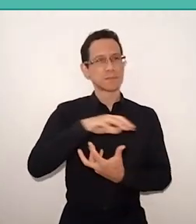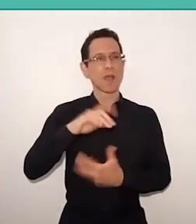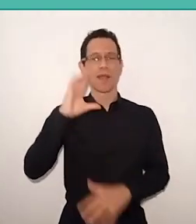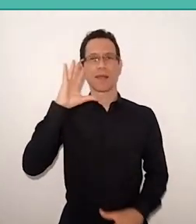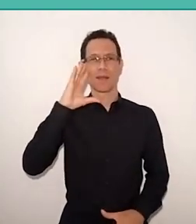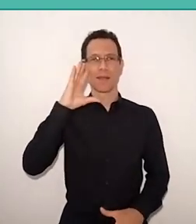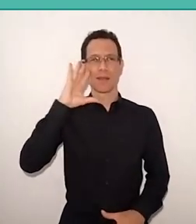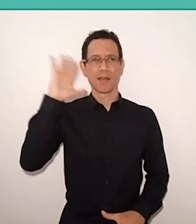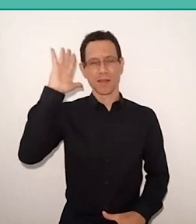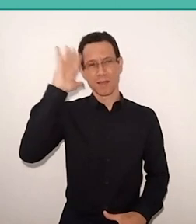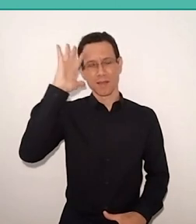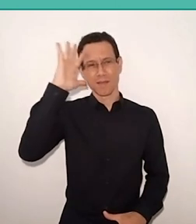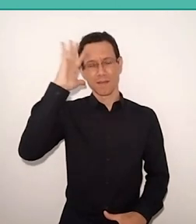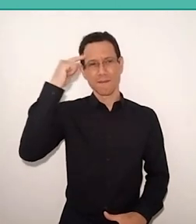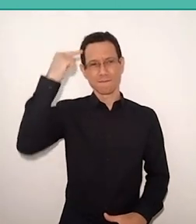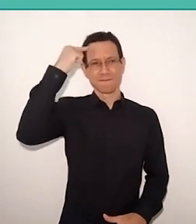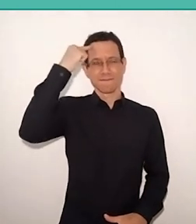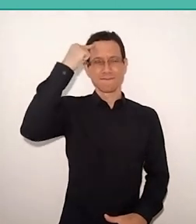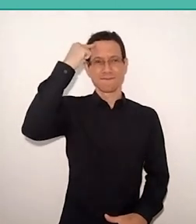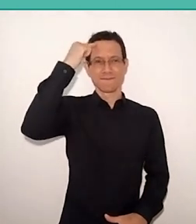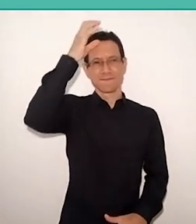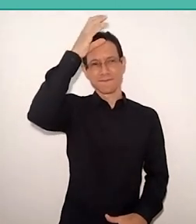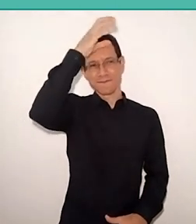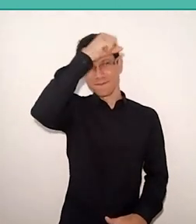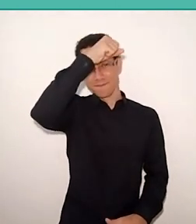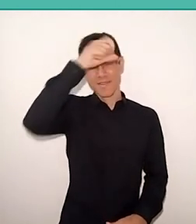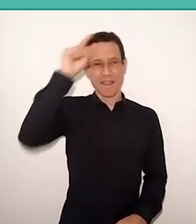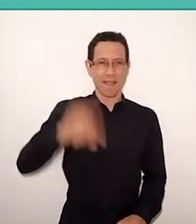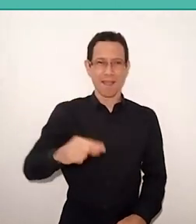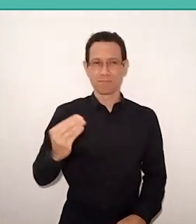and to awareness, the taking of awareness is a previous stage.